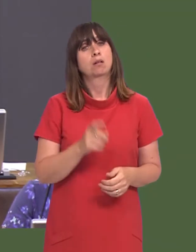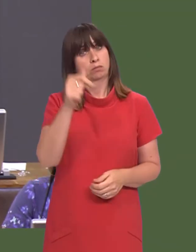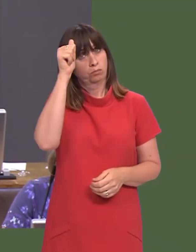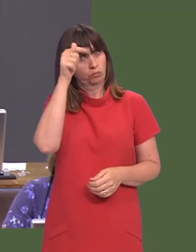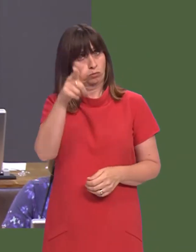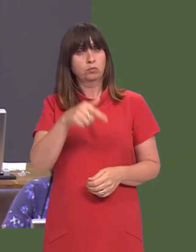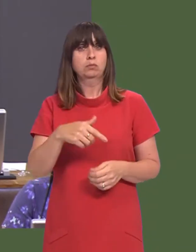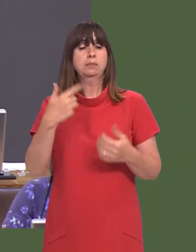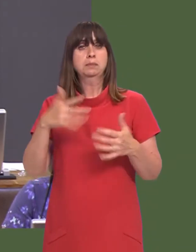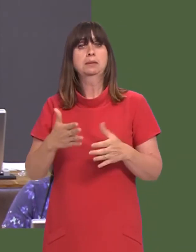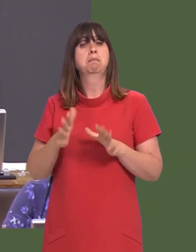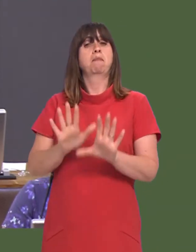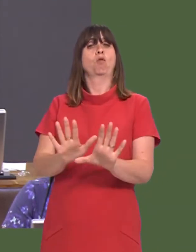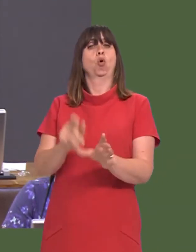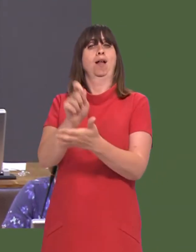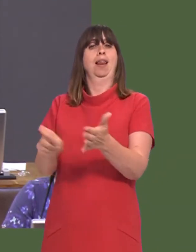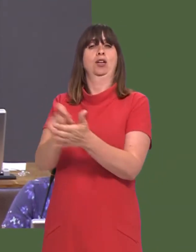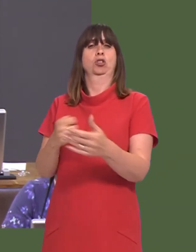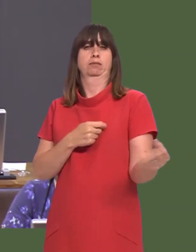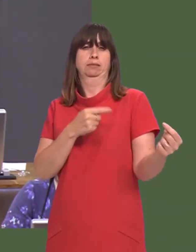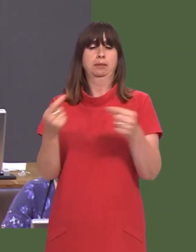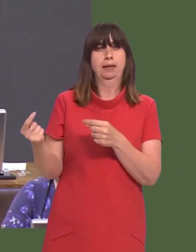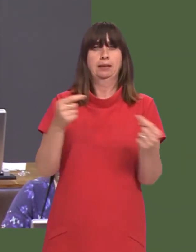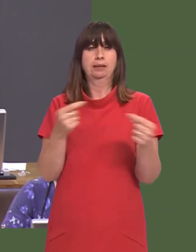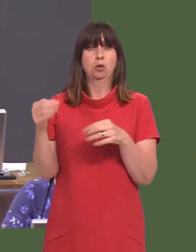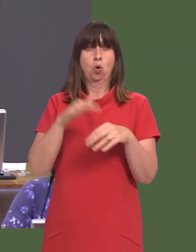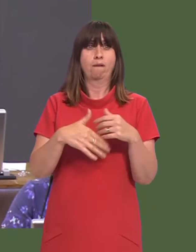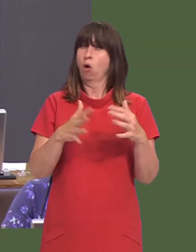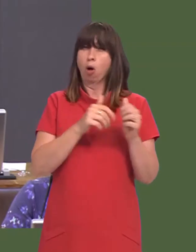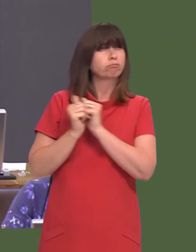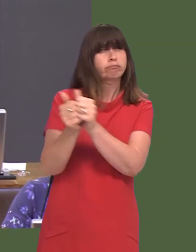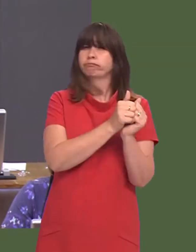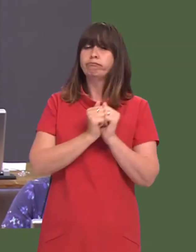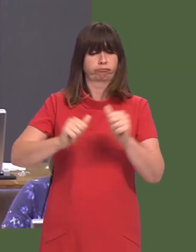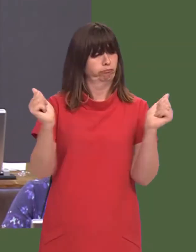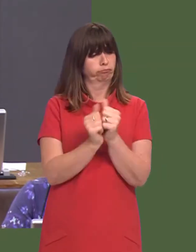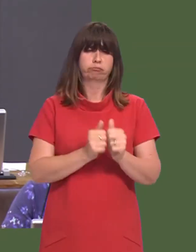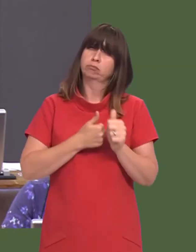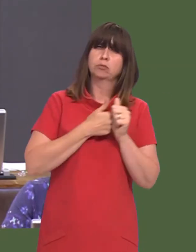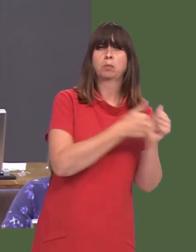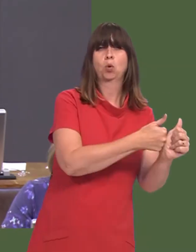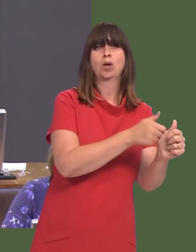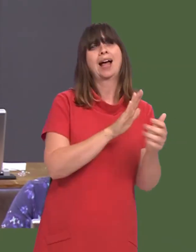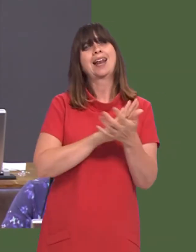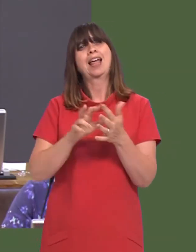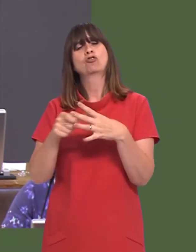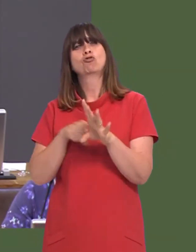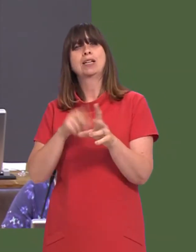The First Minister will know that we had a debate here before the general election where there was universal support for the tidal lagoon and for the findings of the Hendry